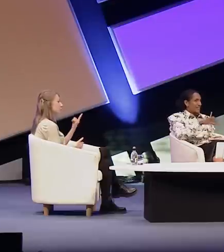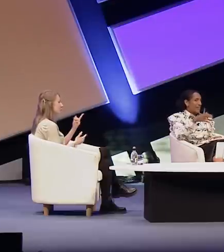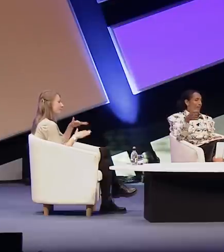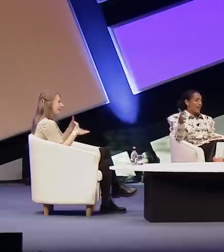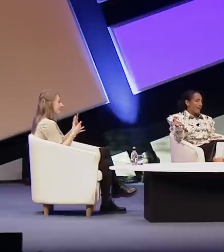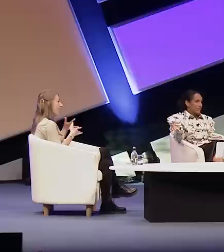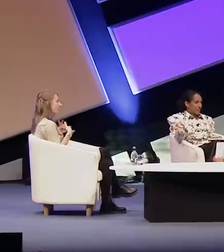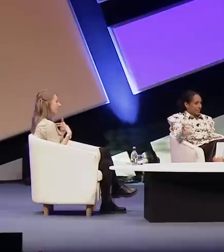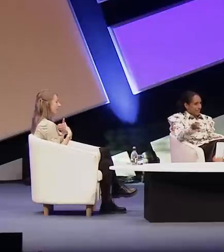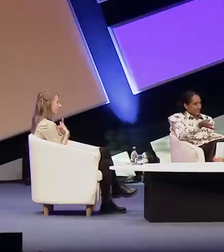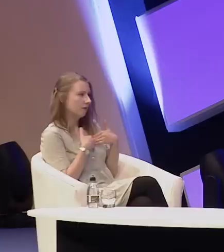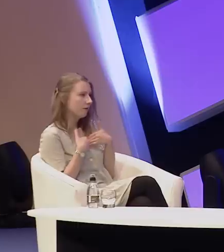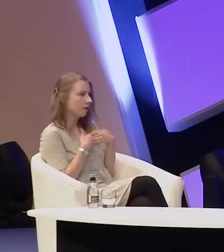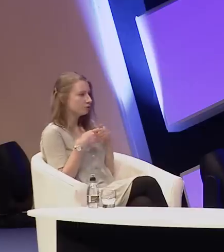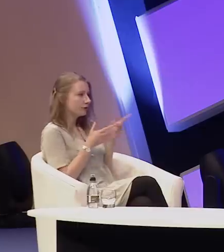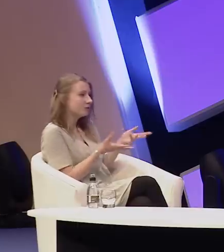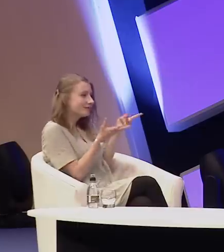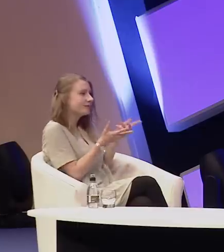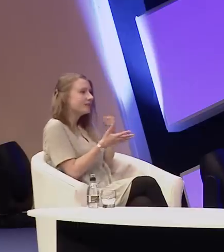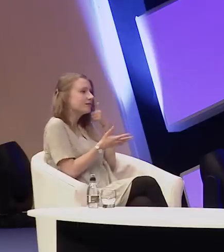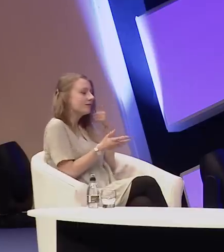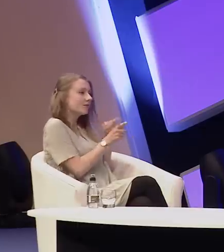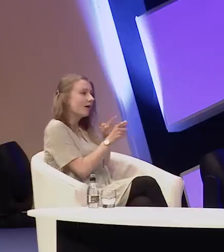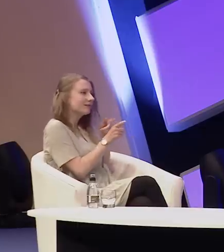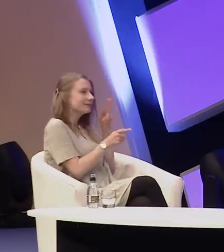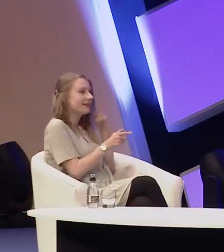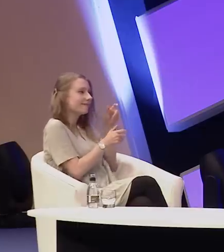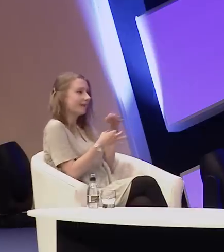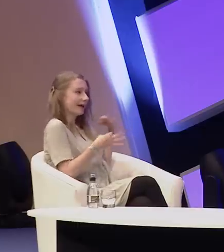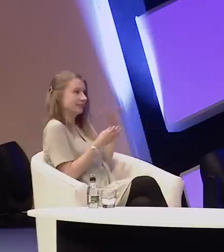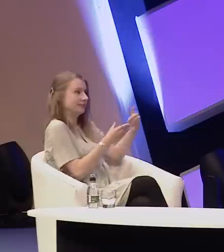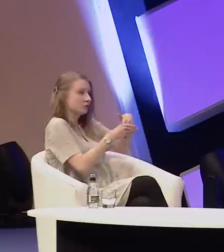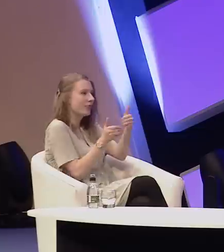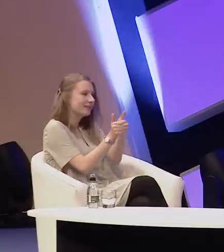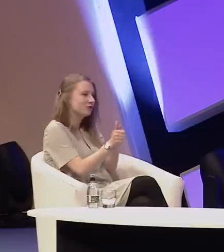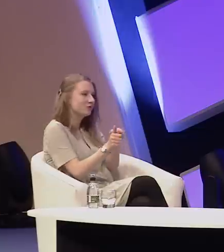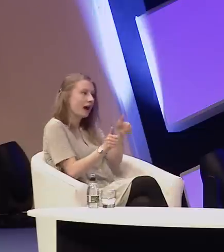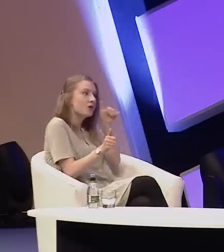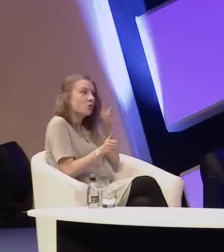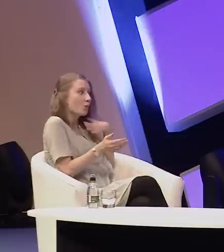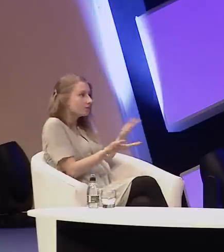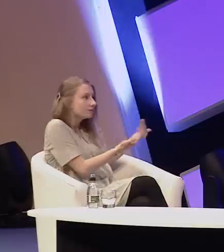Do you ever feel conflicted about encouraging young deaf actors to enter the industry? I know you really want more deaf actors in the